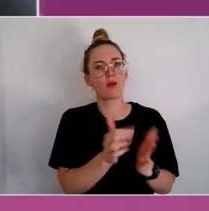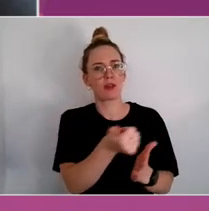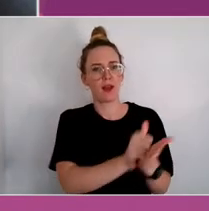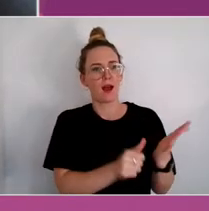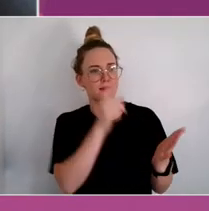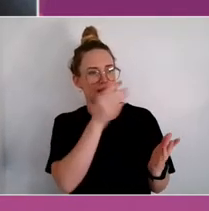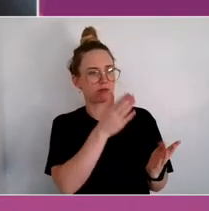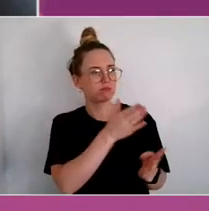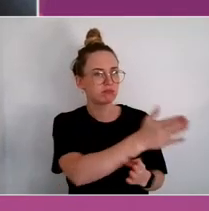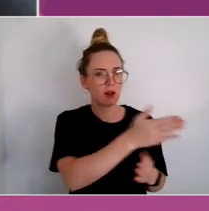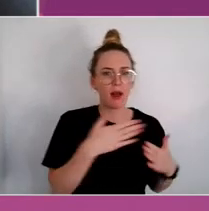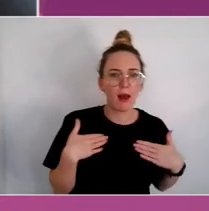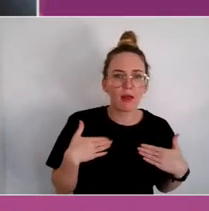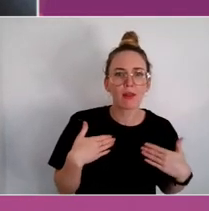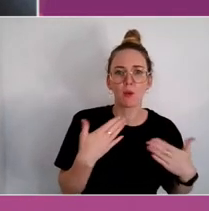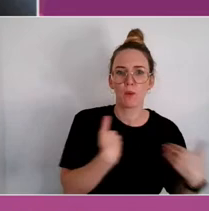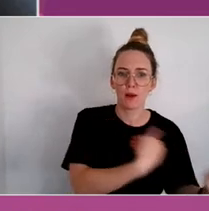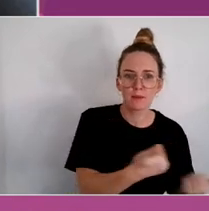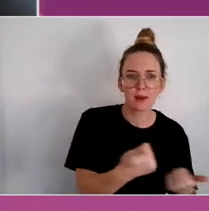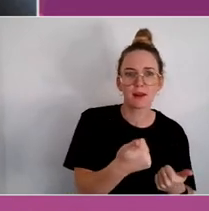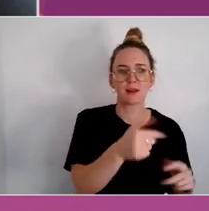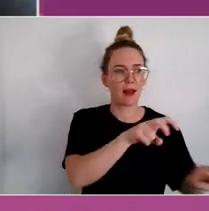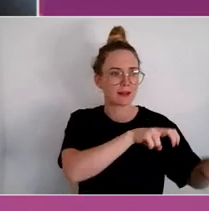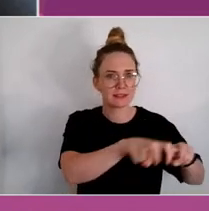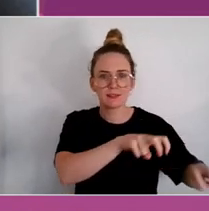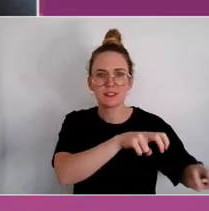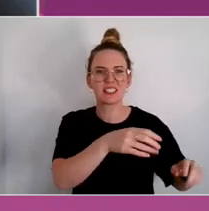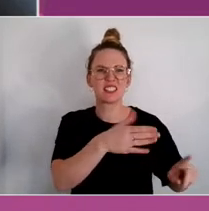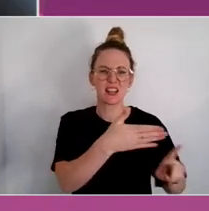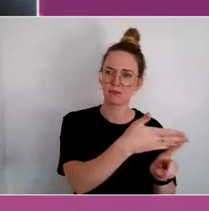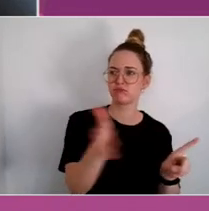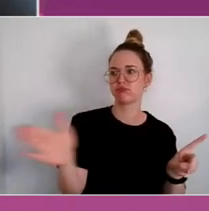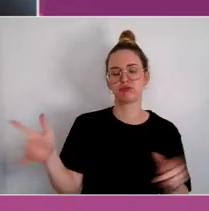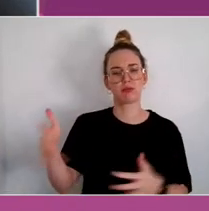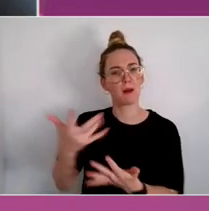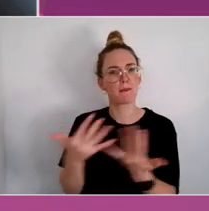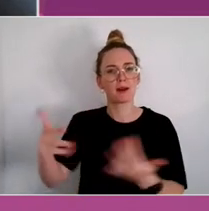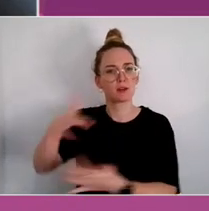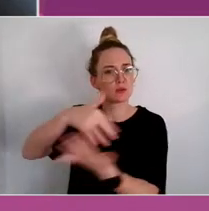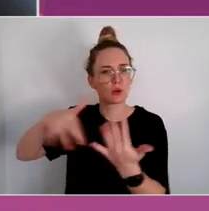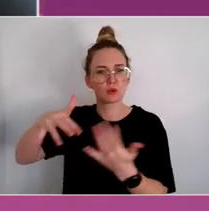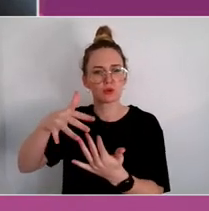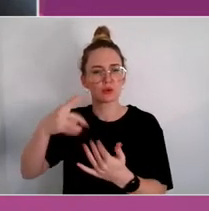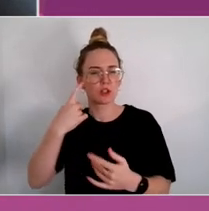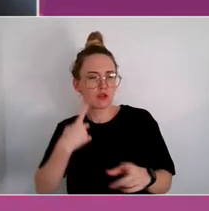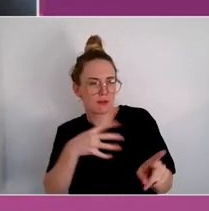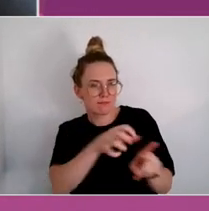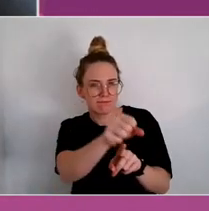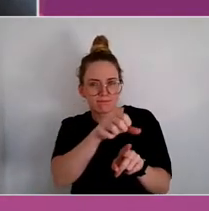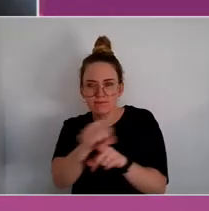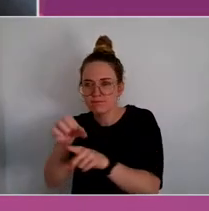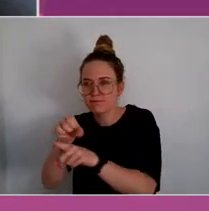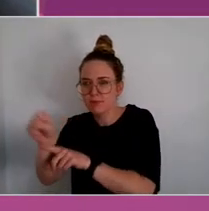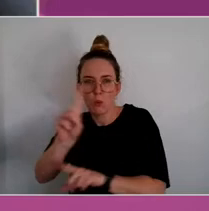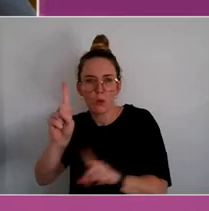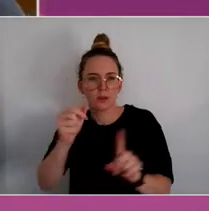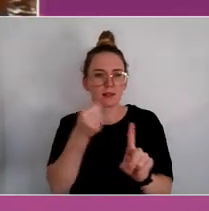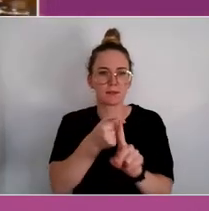wellbeing activities and broader social activities and trying to track those impacts. Fascinating. Jill, you were nodding vigorously.